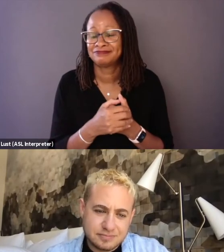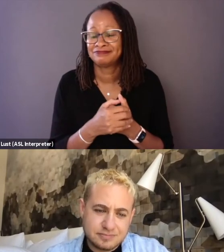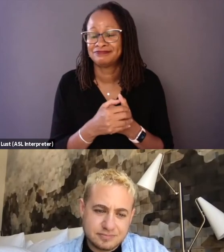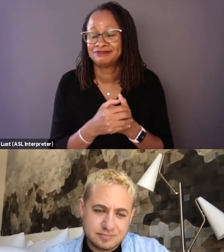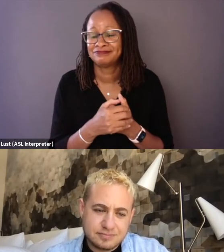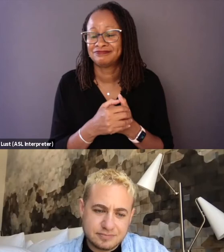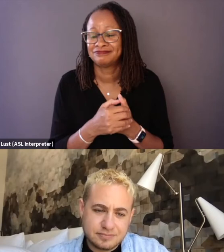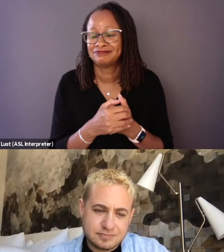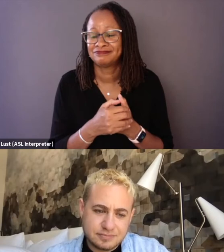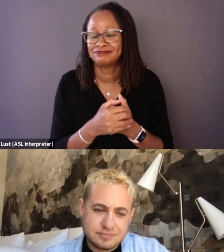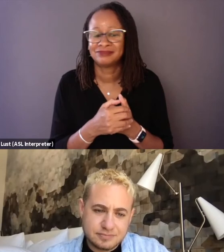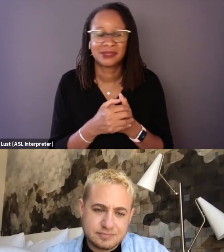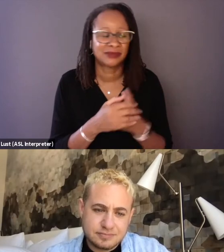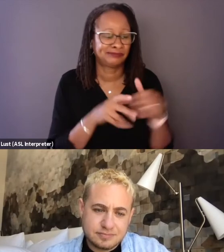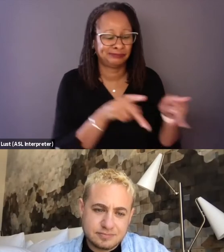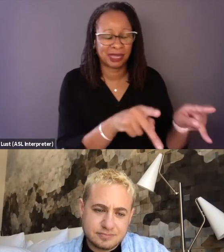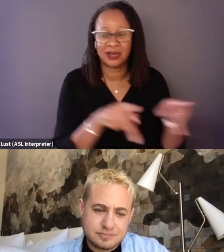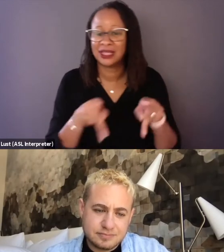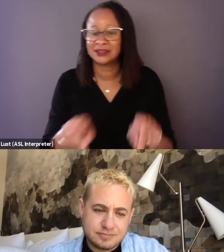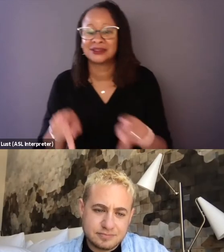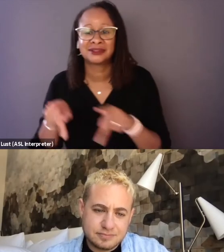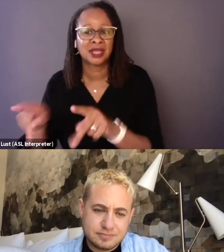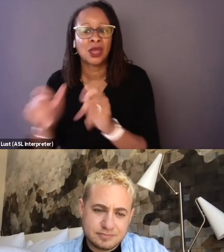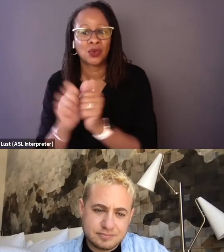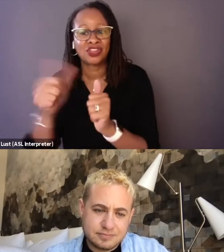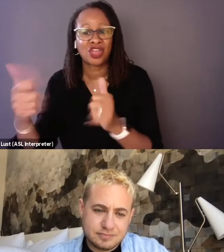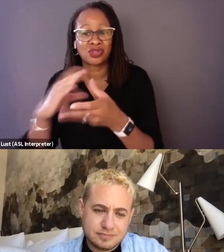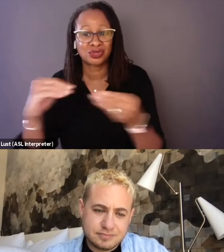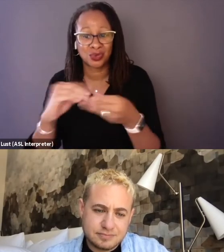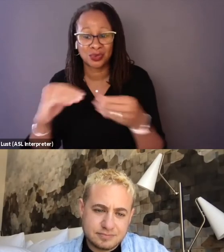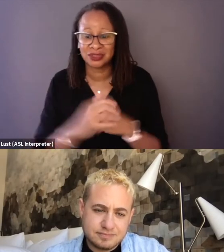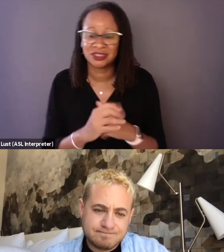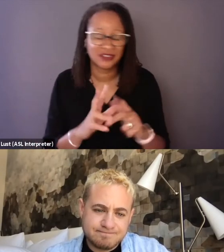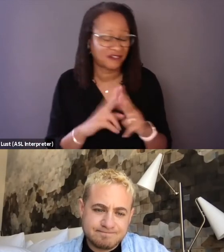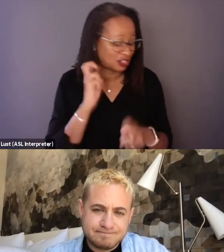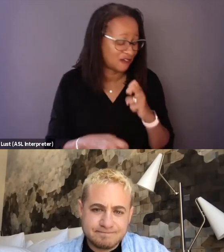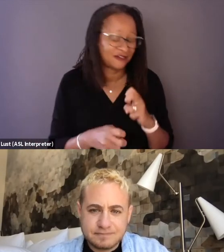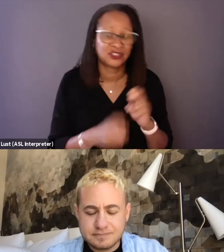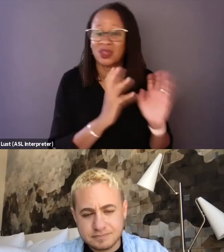with too many parallels with another story. So super, super-tough, and it breaks my heart,